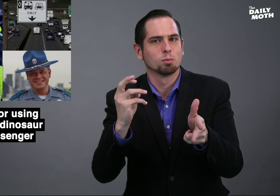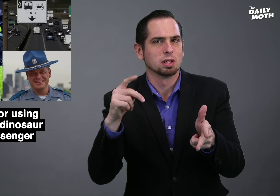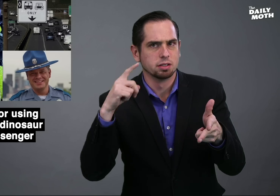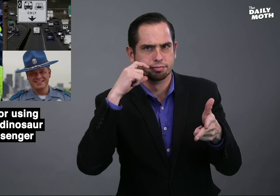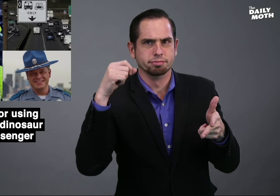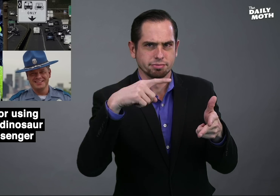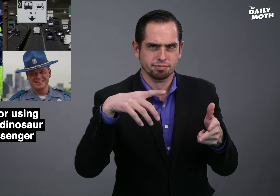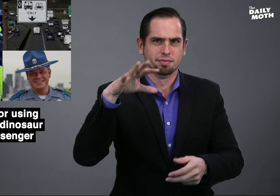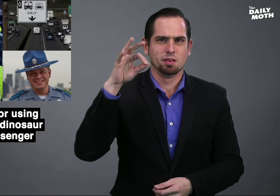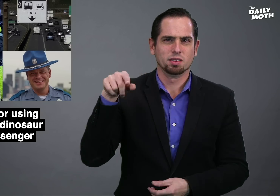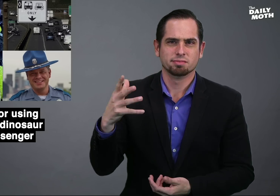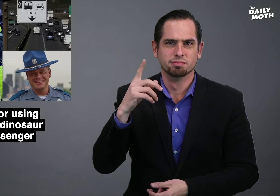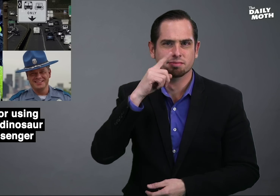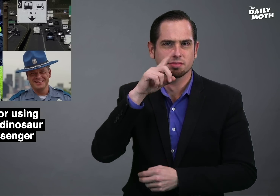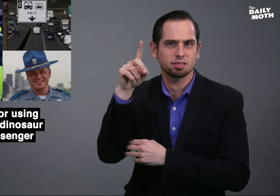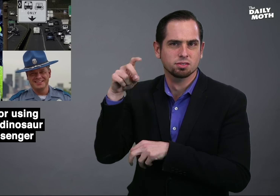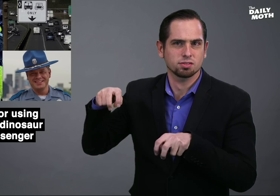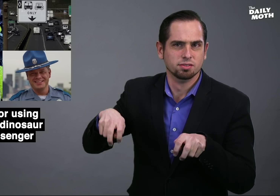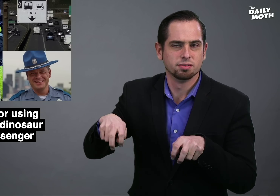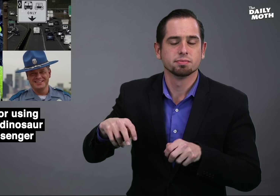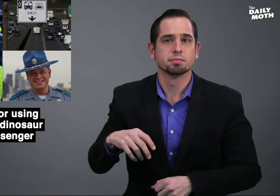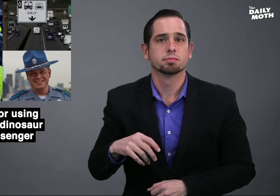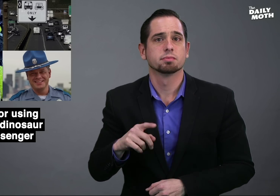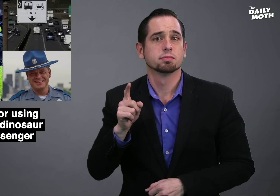that's when the fake dinosaur was discovered.